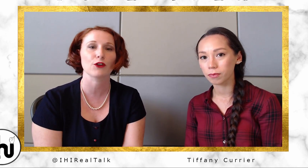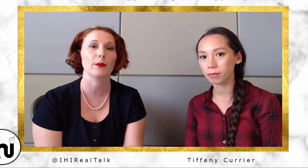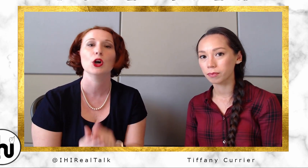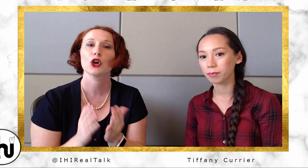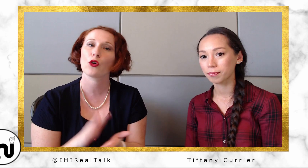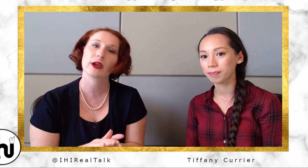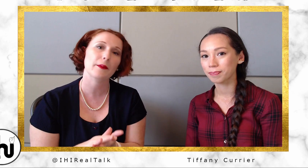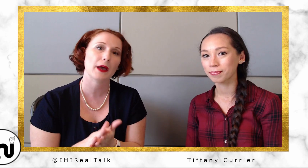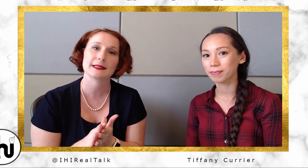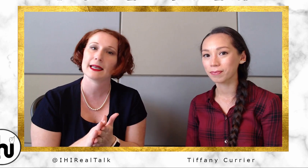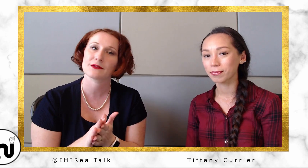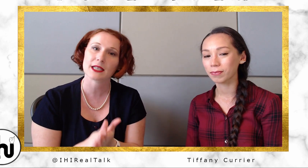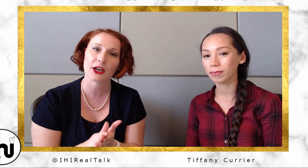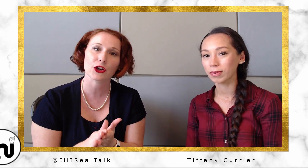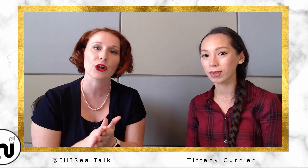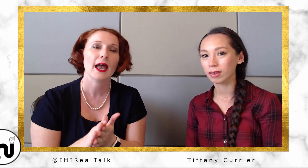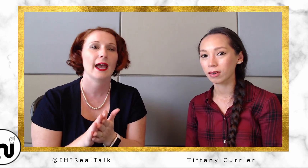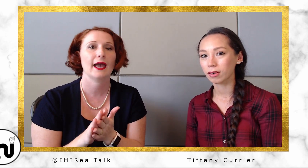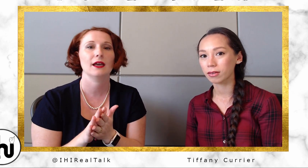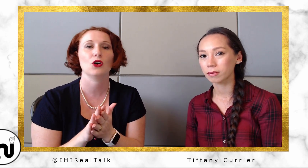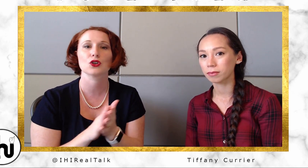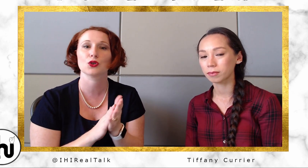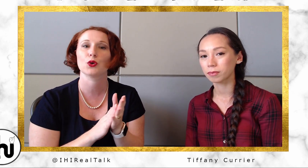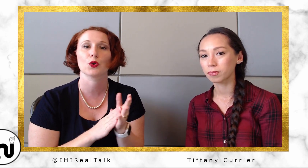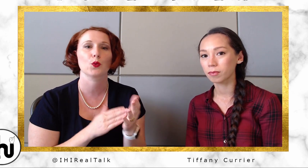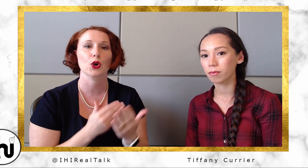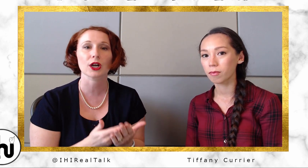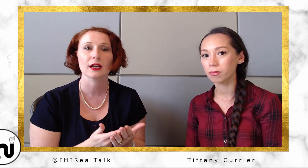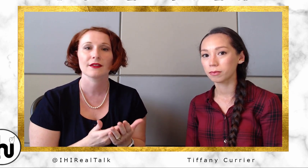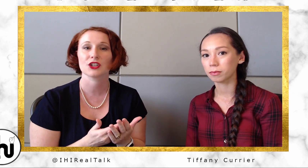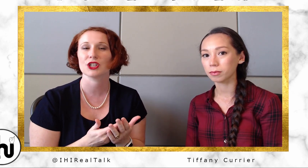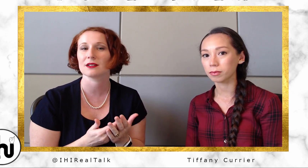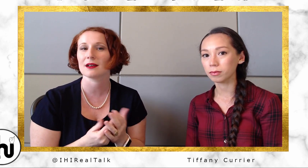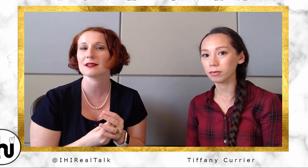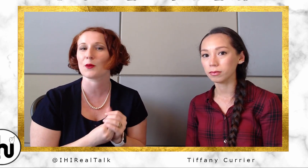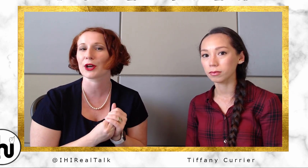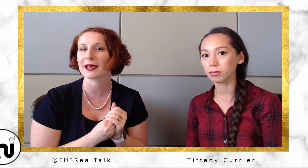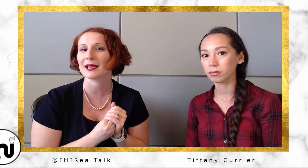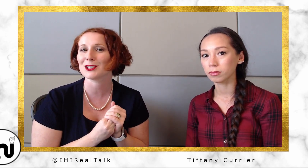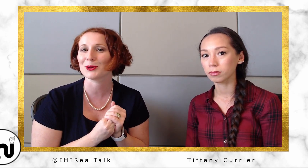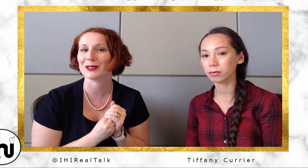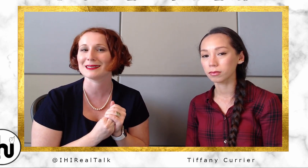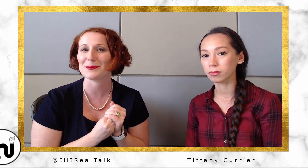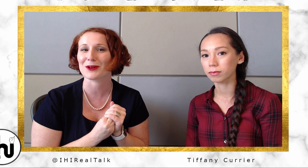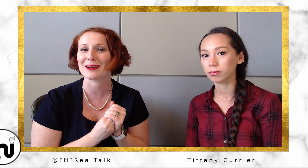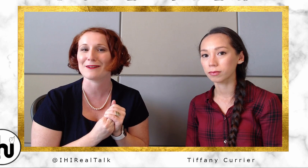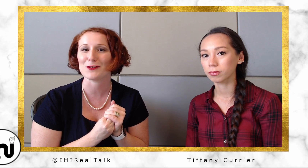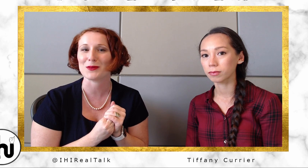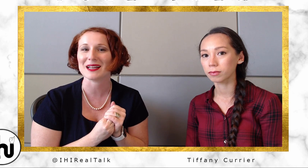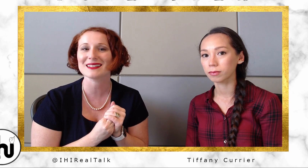growing up as a native signer and also her work that she does, that we're going to get into a little deeper in a few minutes,